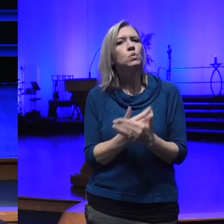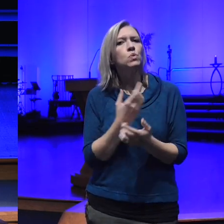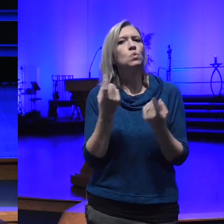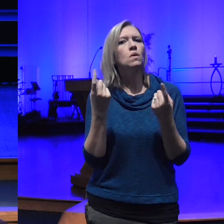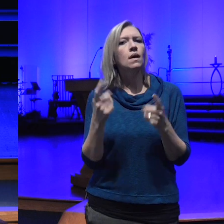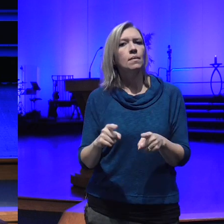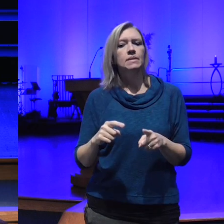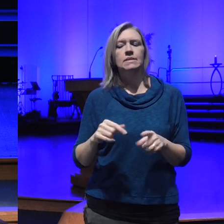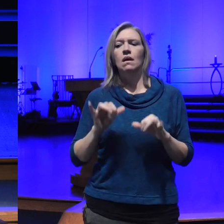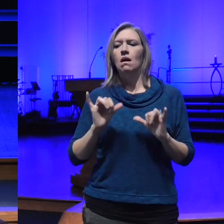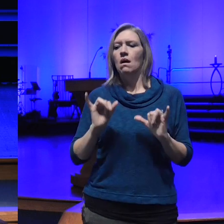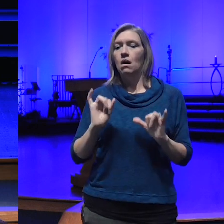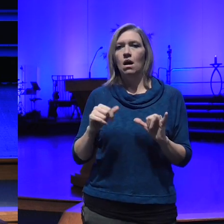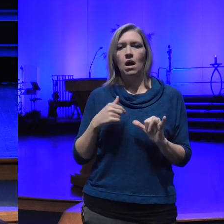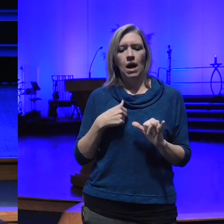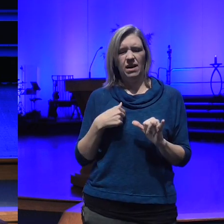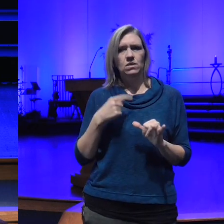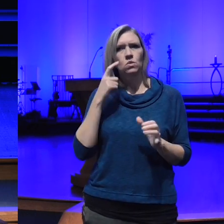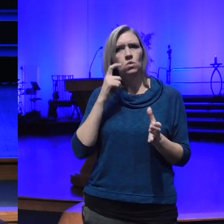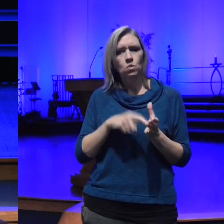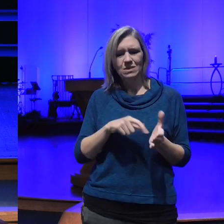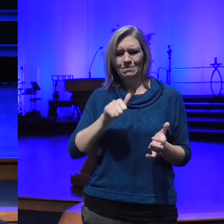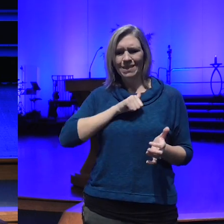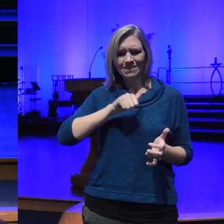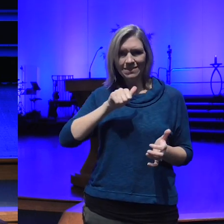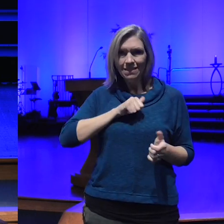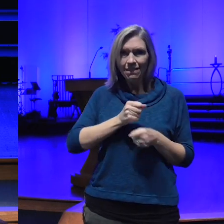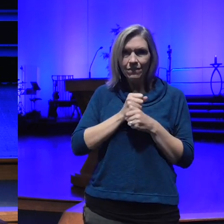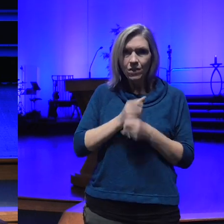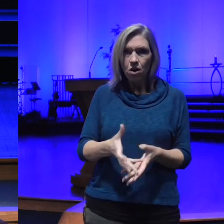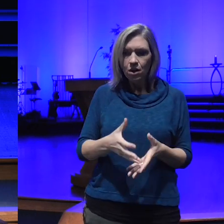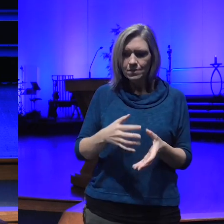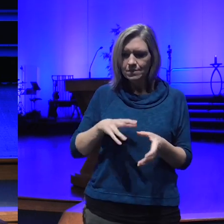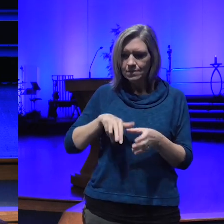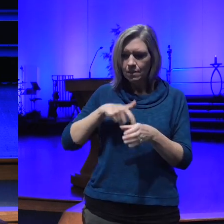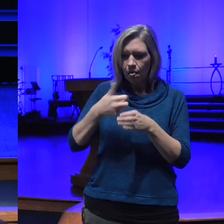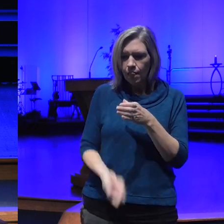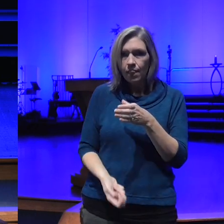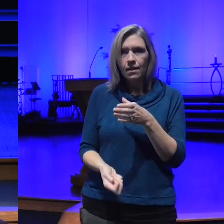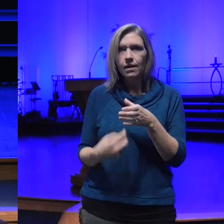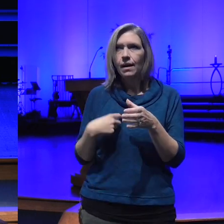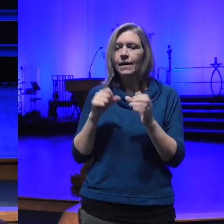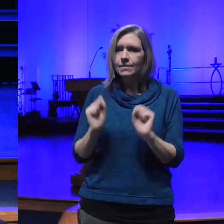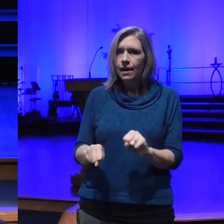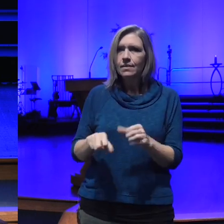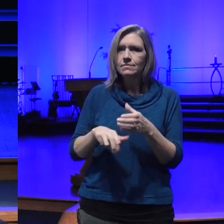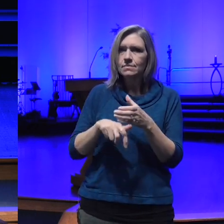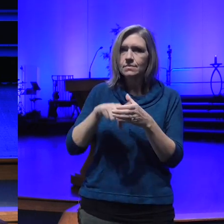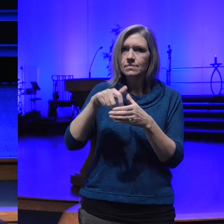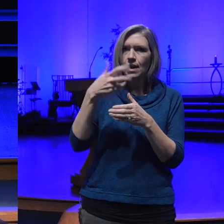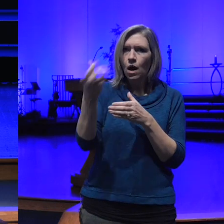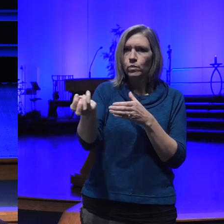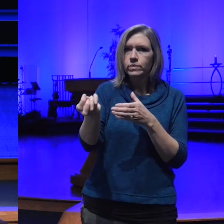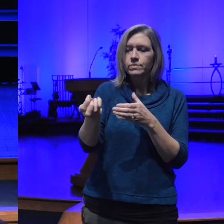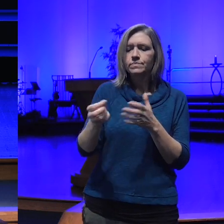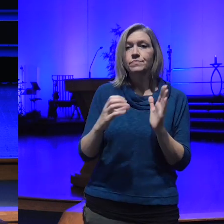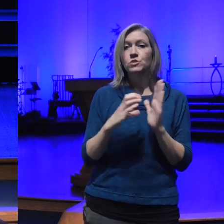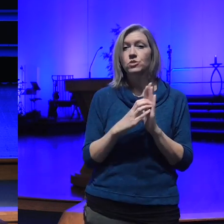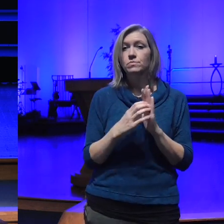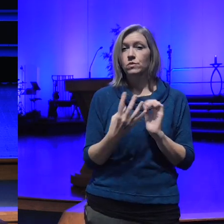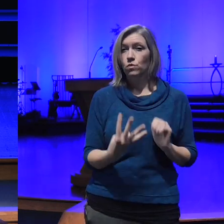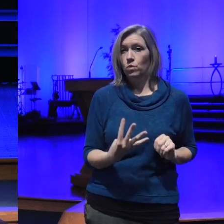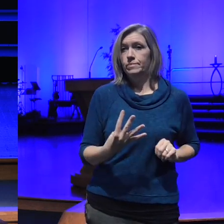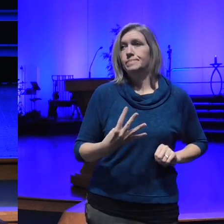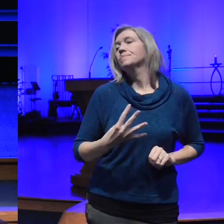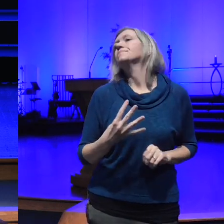taken myself down this rabbit hole it's my fault I can get out chapter 4 I walked down the same